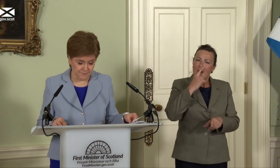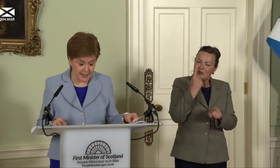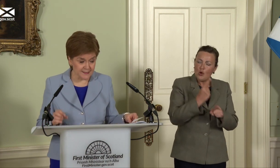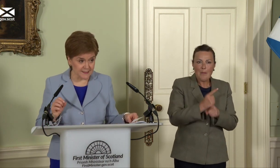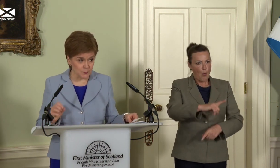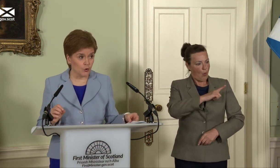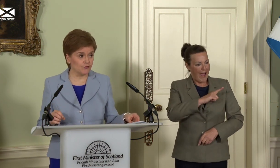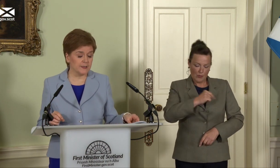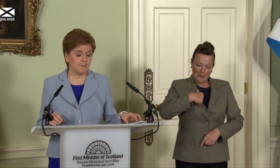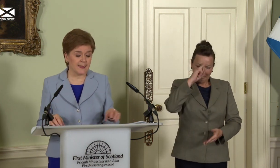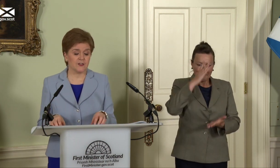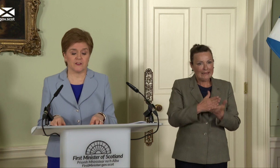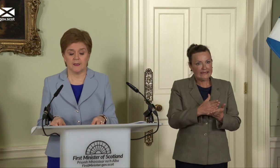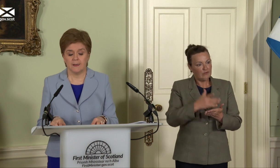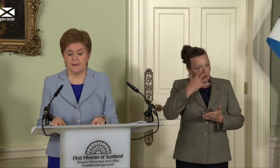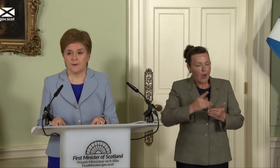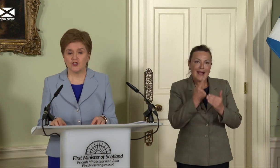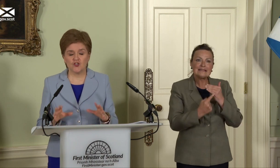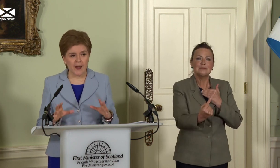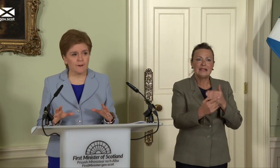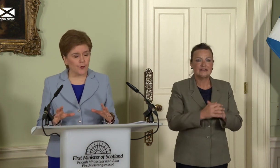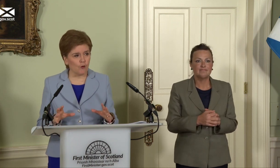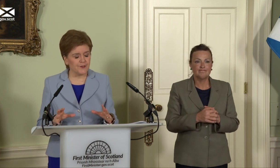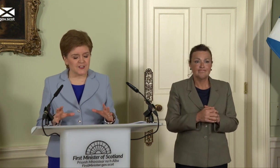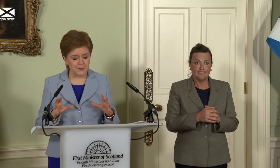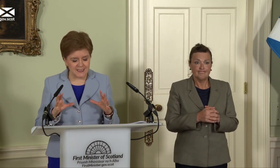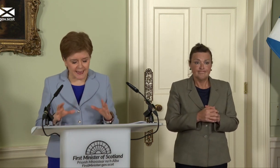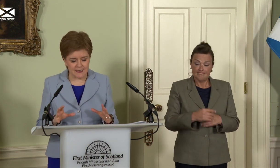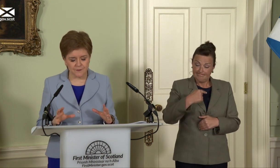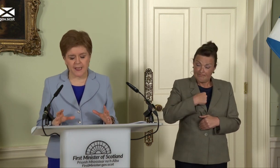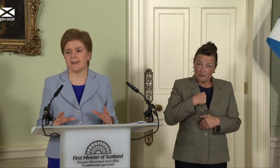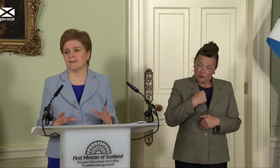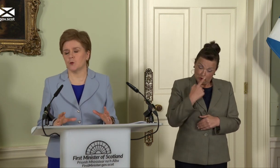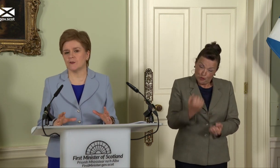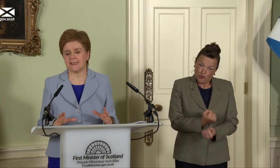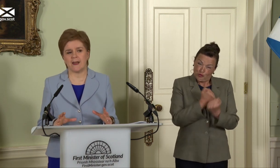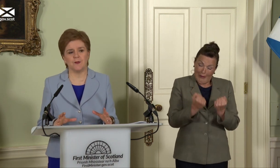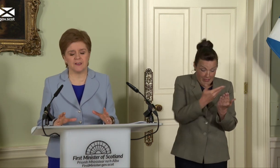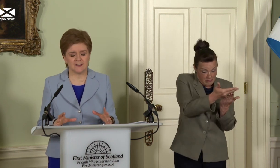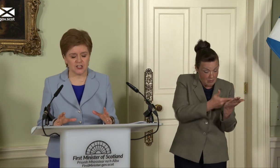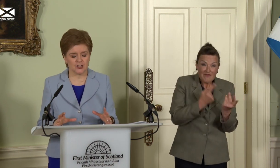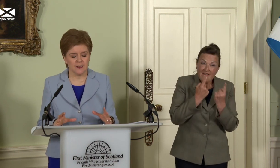That is what really matters. The strength of the substantive case will determine the decision